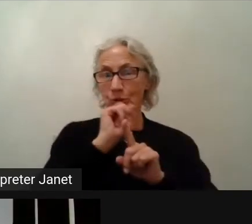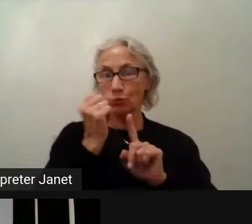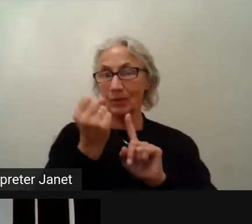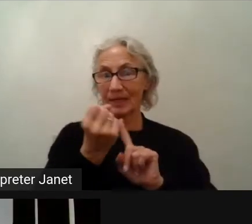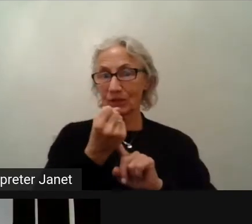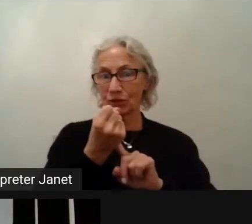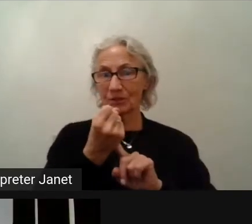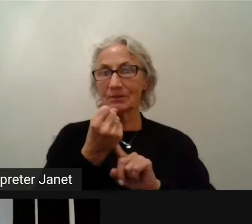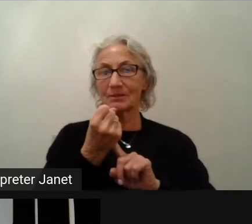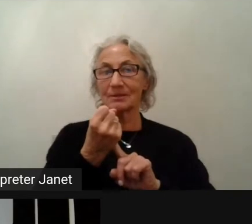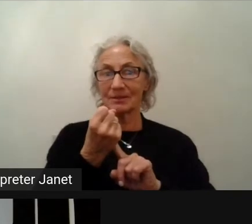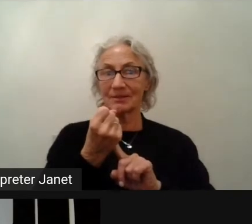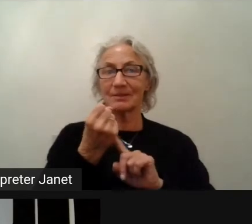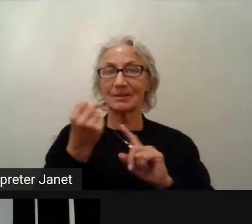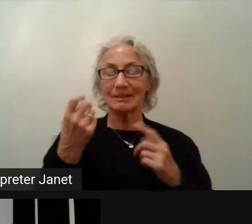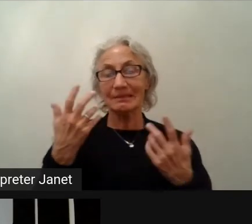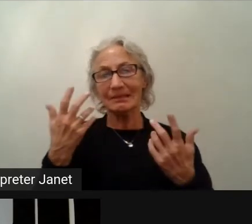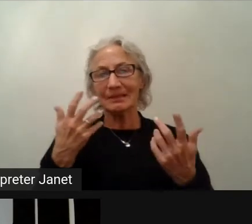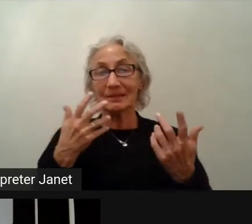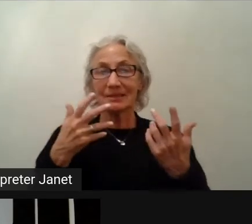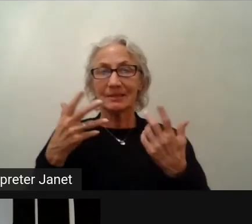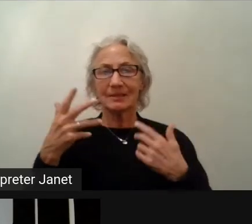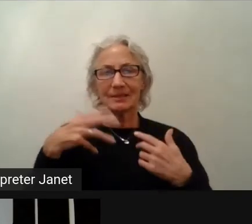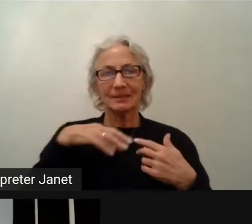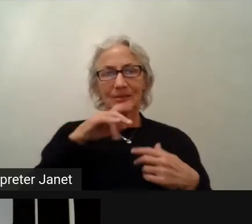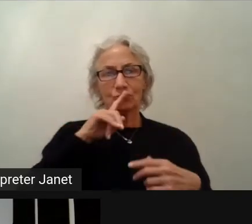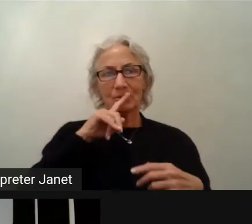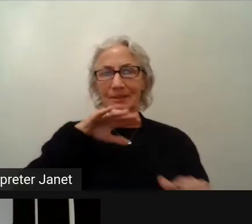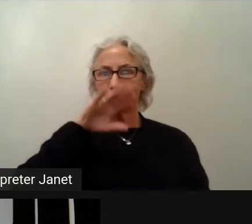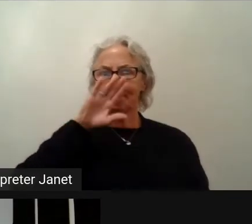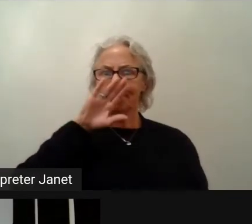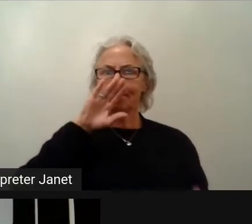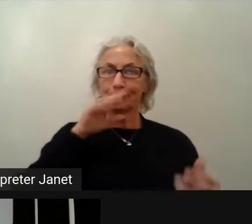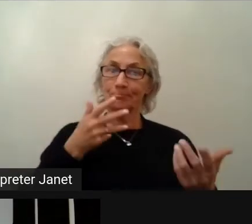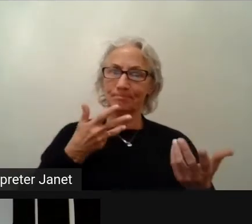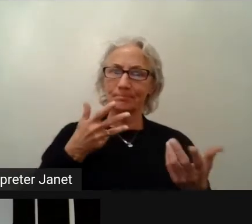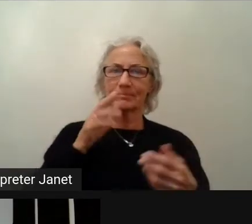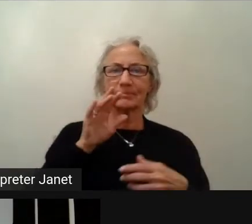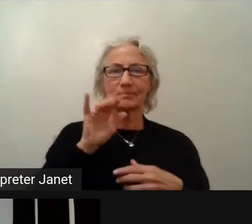when it can be annoying that for example,